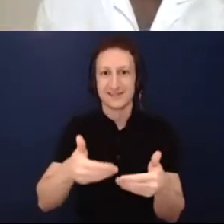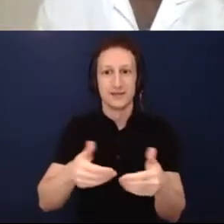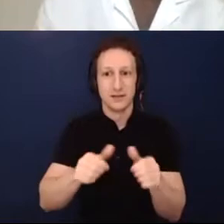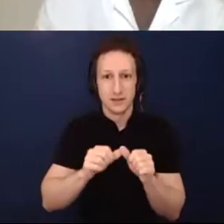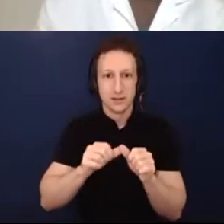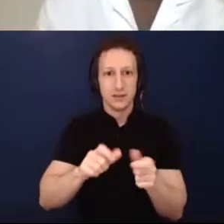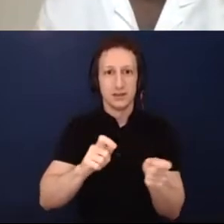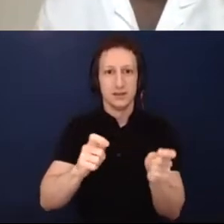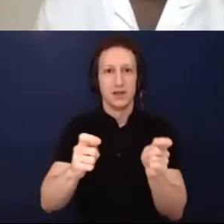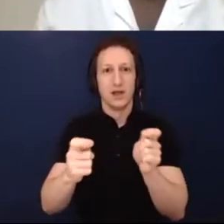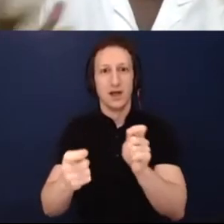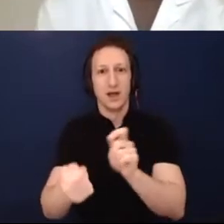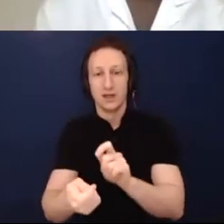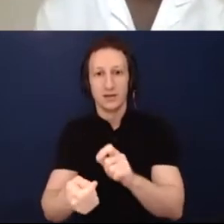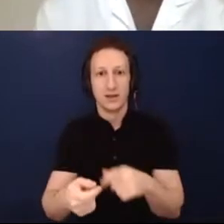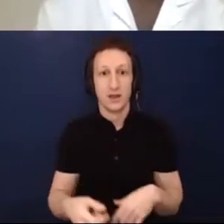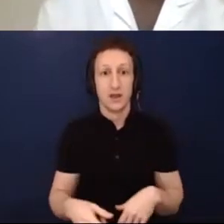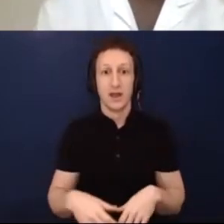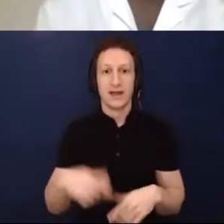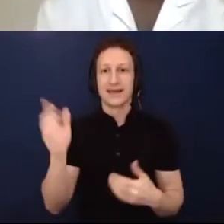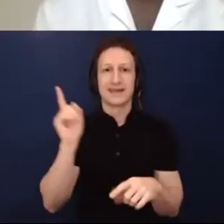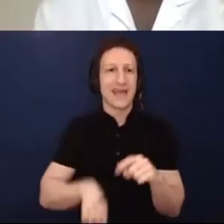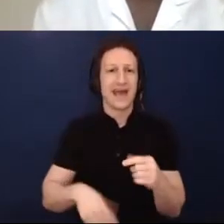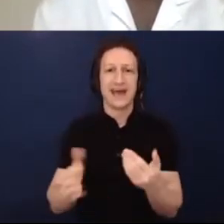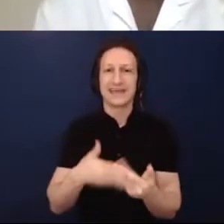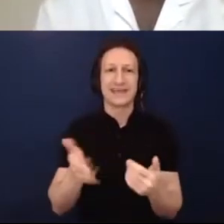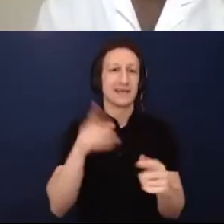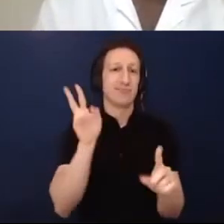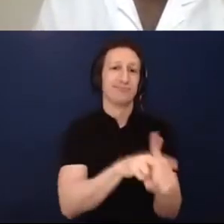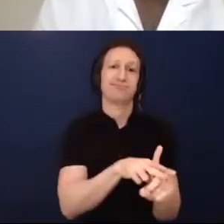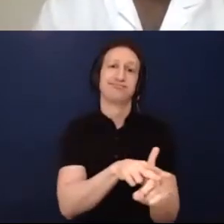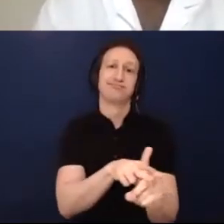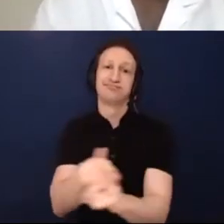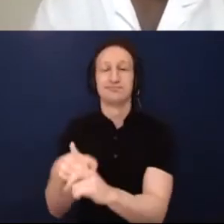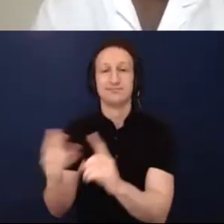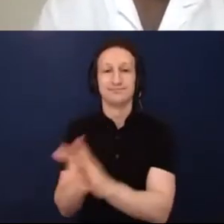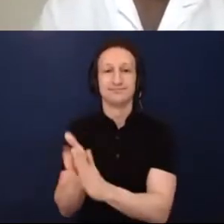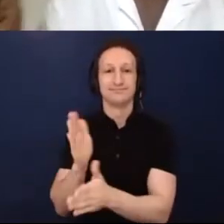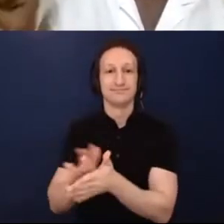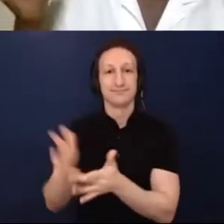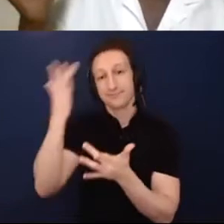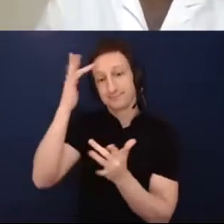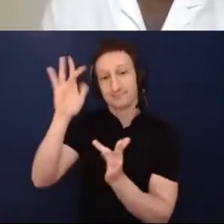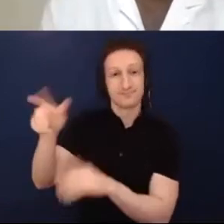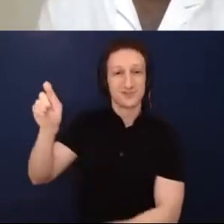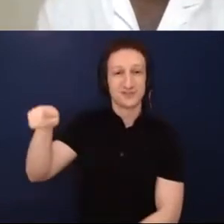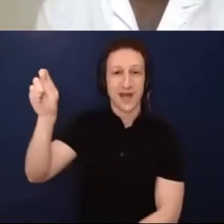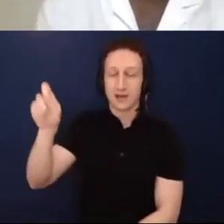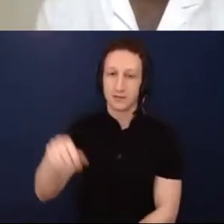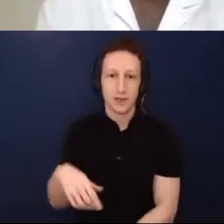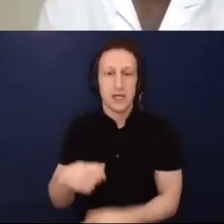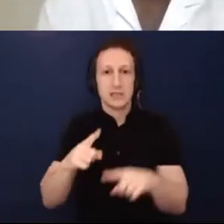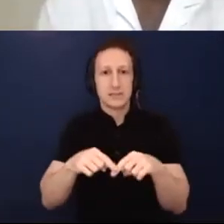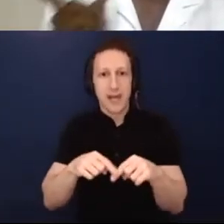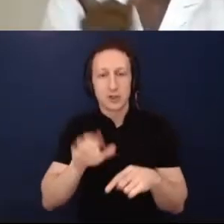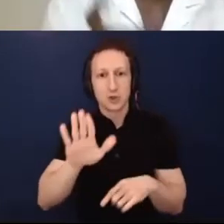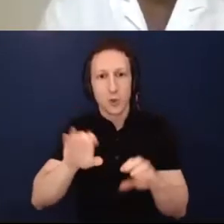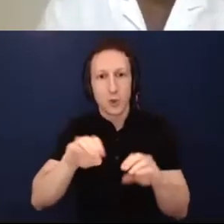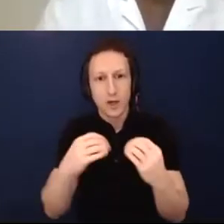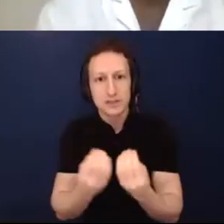size fits all, and it does need to correspond with what your organization looks like and also who you're serving and who's coming to the